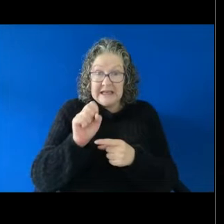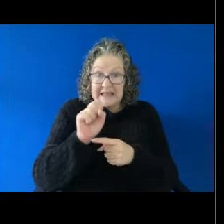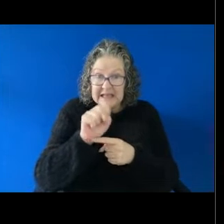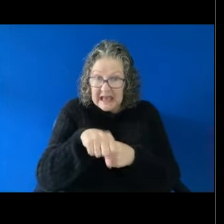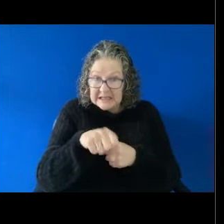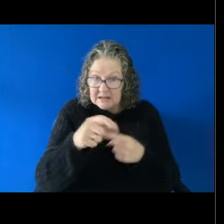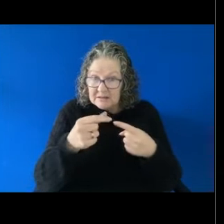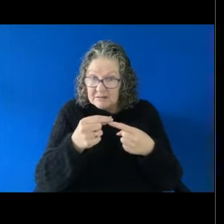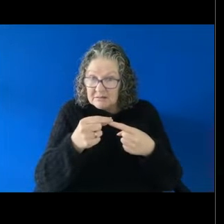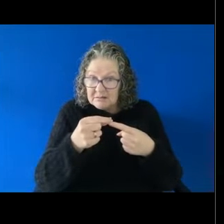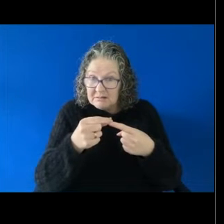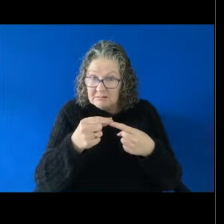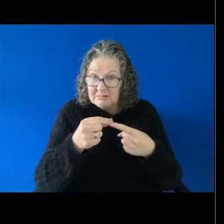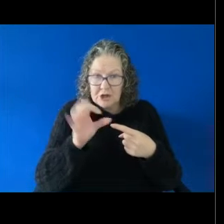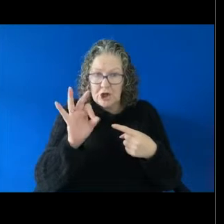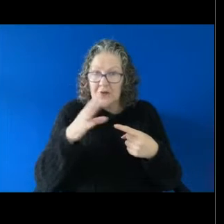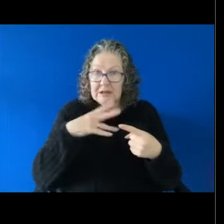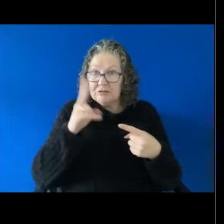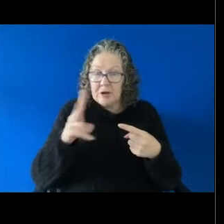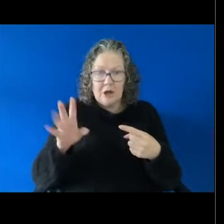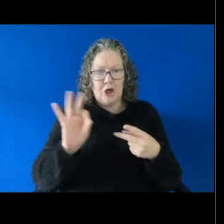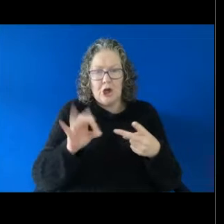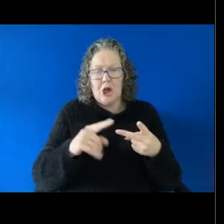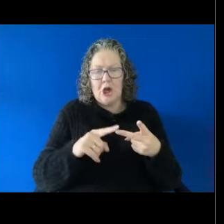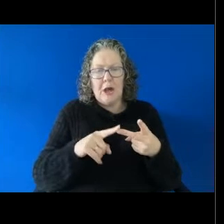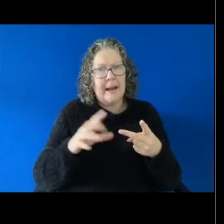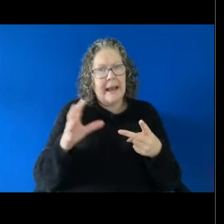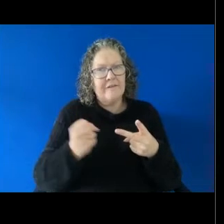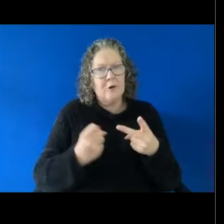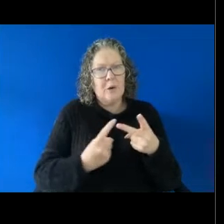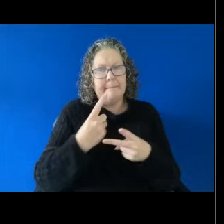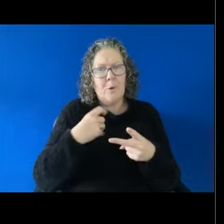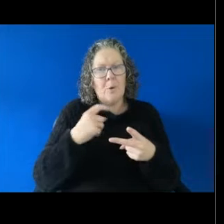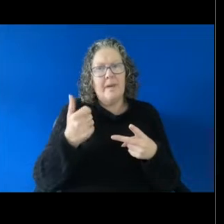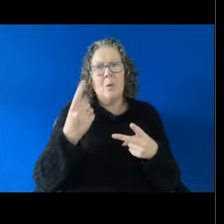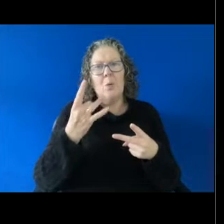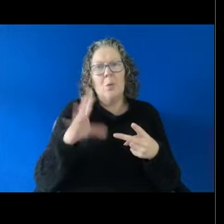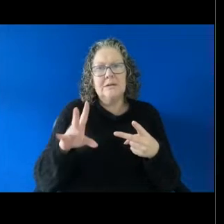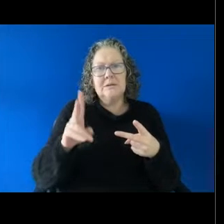sexual harassment has to happen multiple times or maybe, it depends on what the carer said to